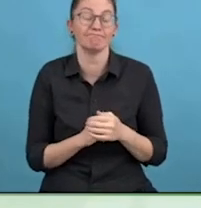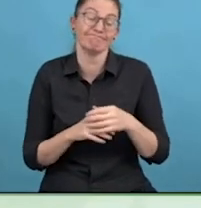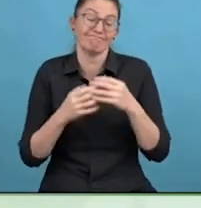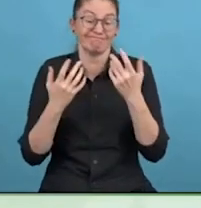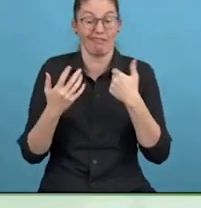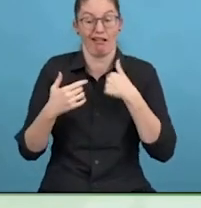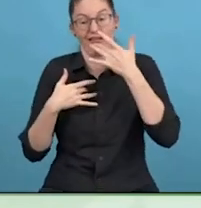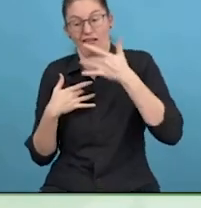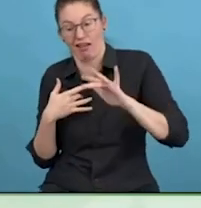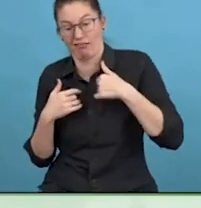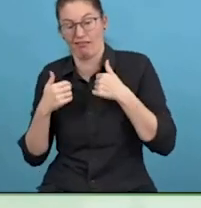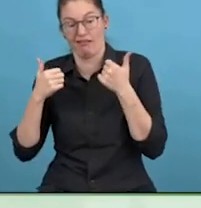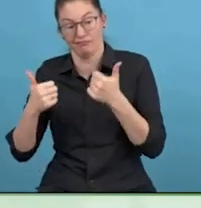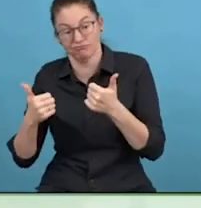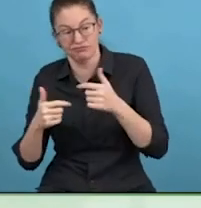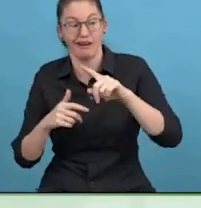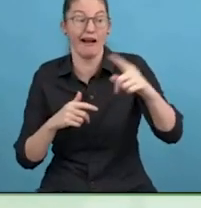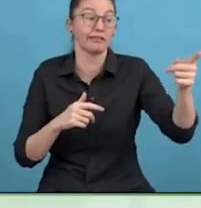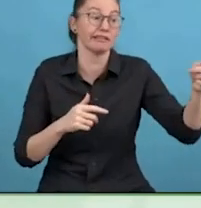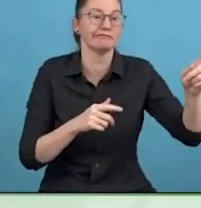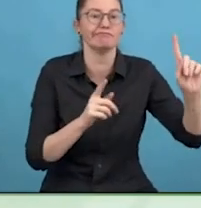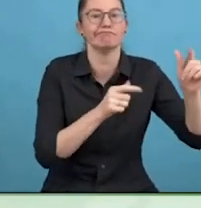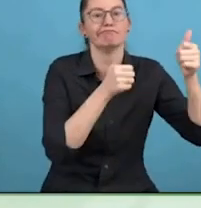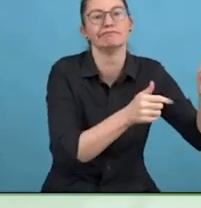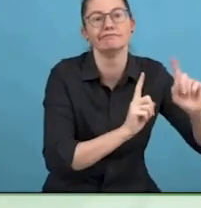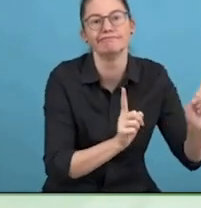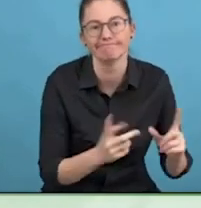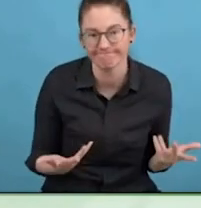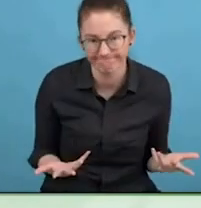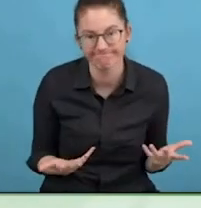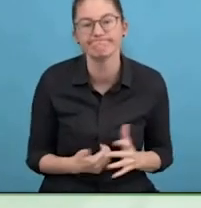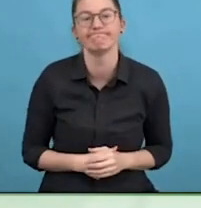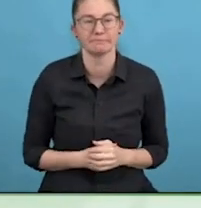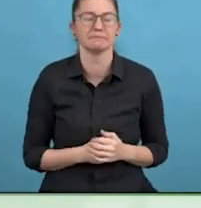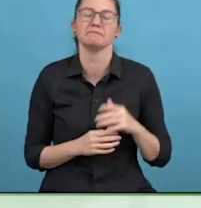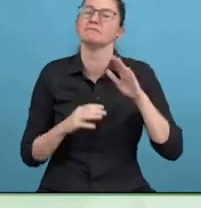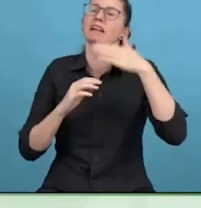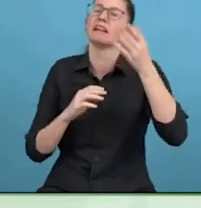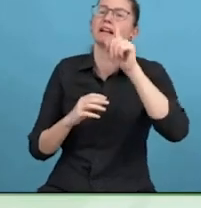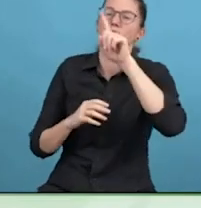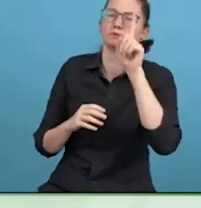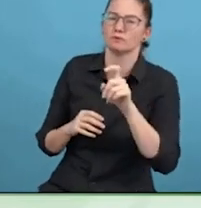individuals who are now disabled, using the term judiciously, as a